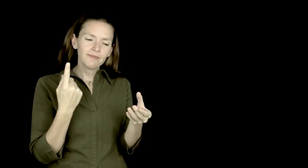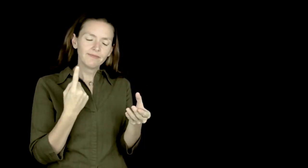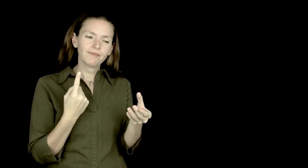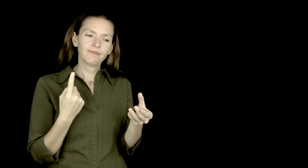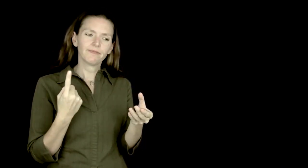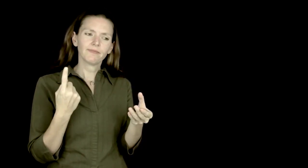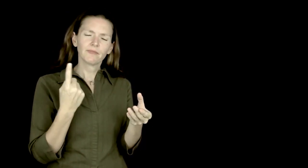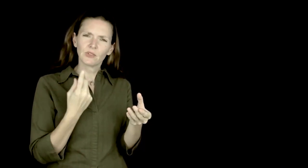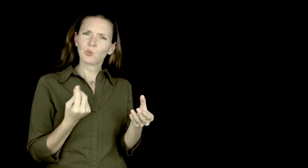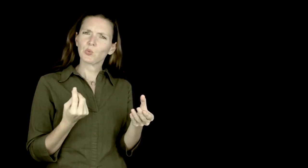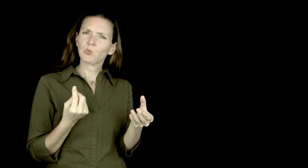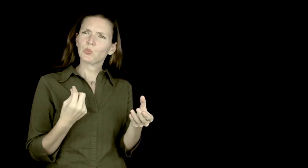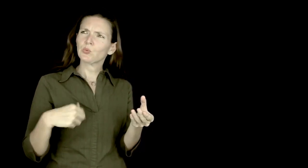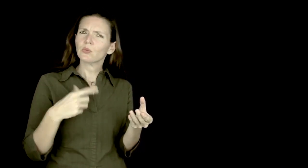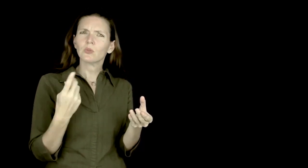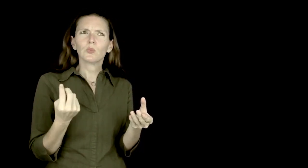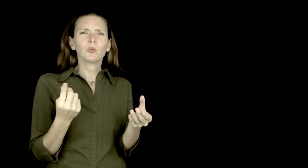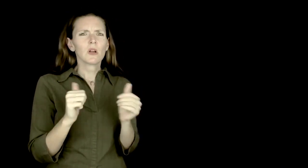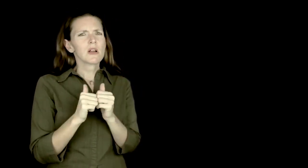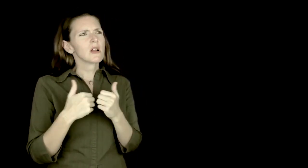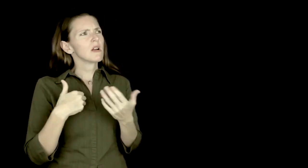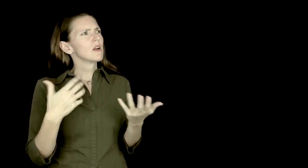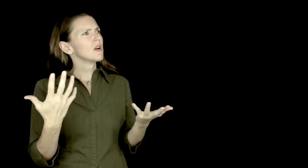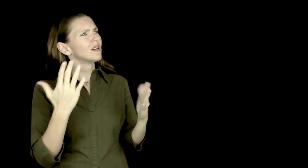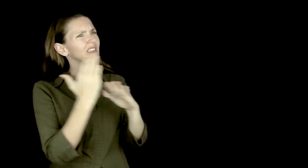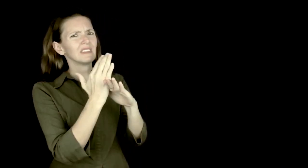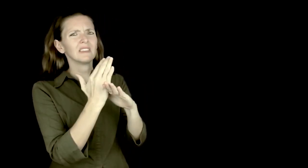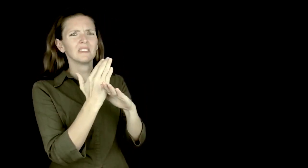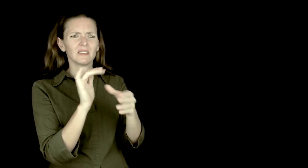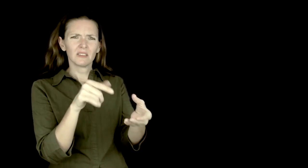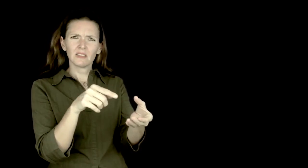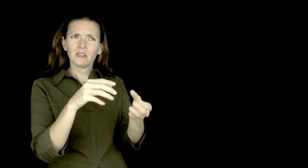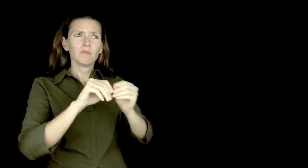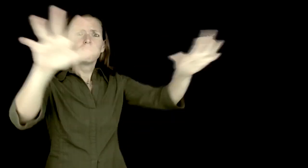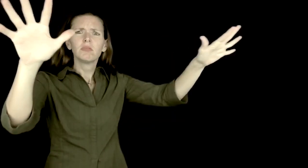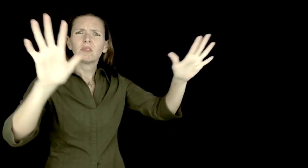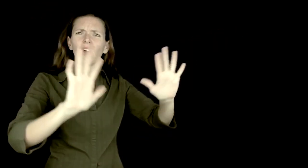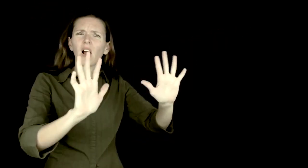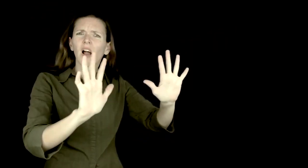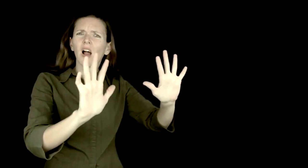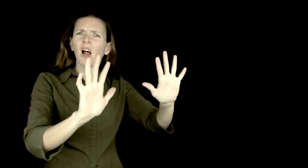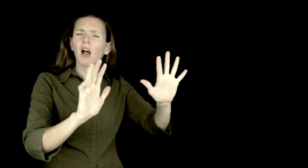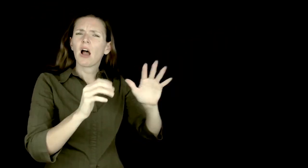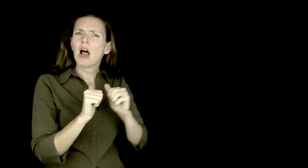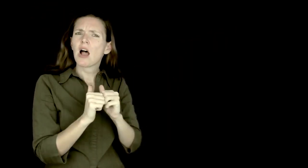What do we do? How do we prevent this from happening? How do we stop this type of very harmful master narrative from spreading?